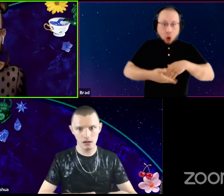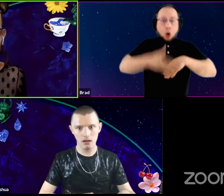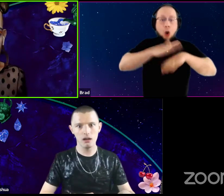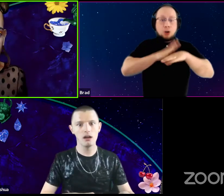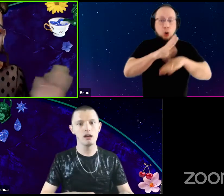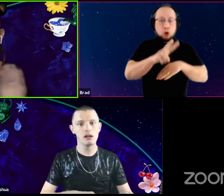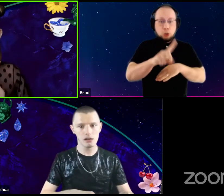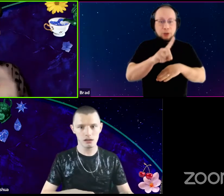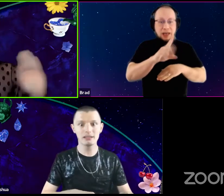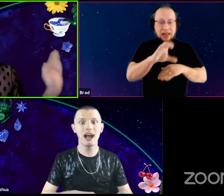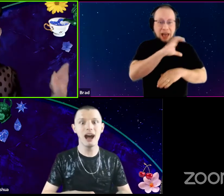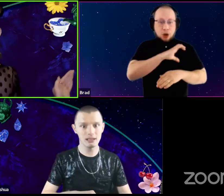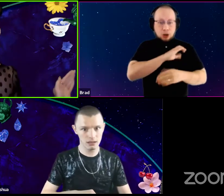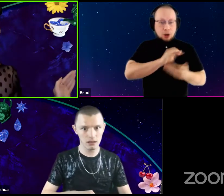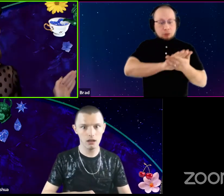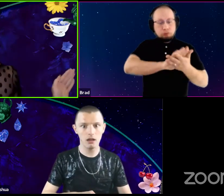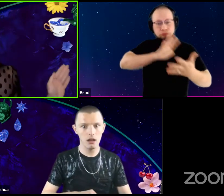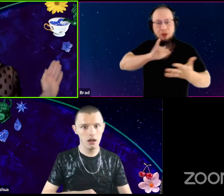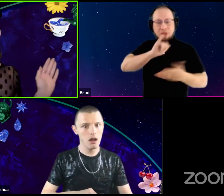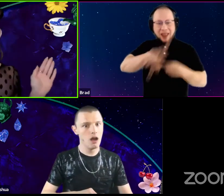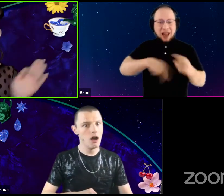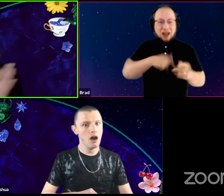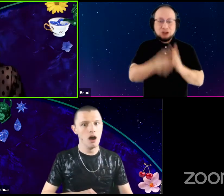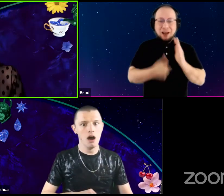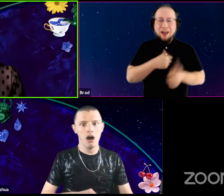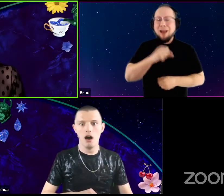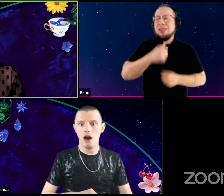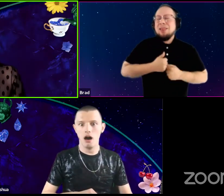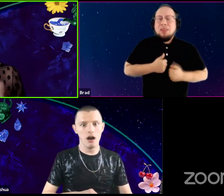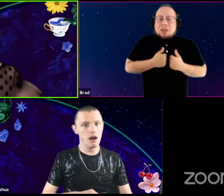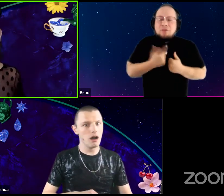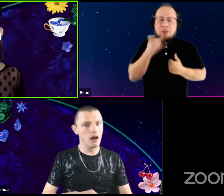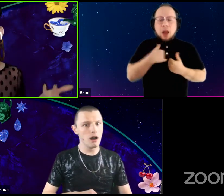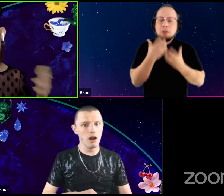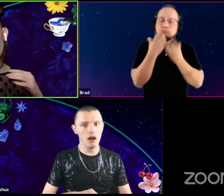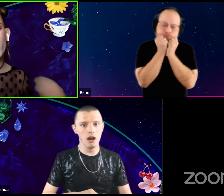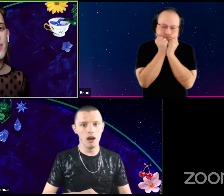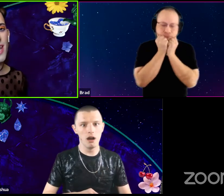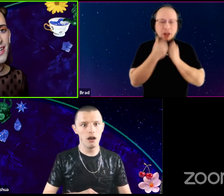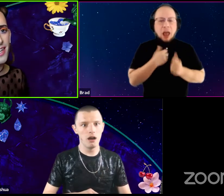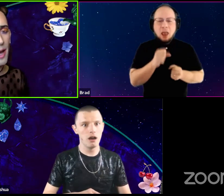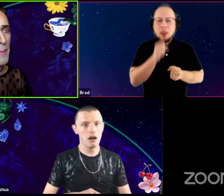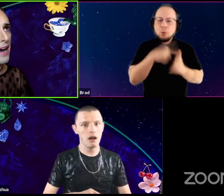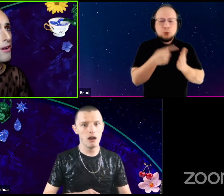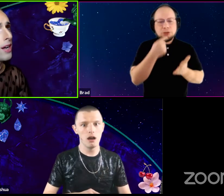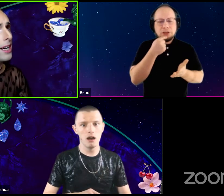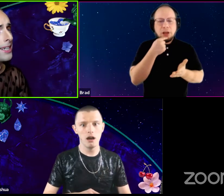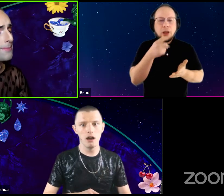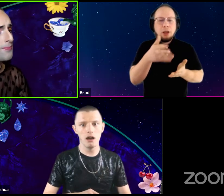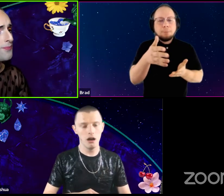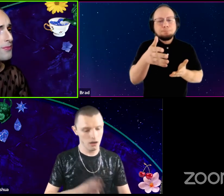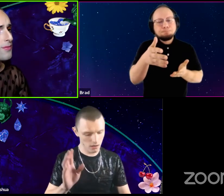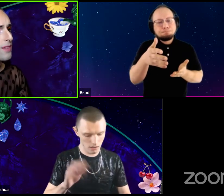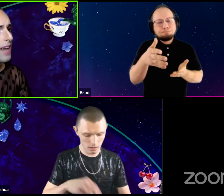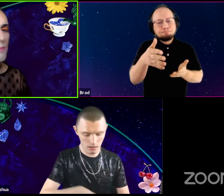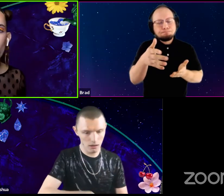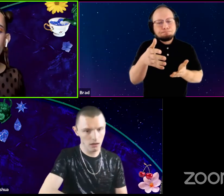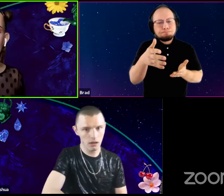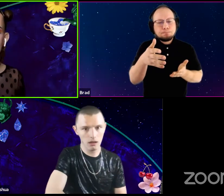that's the kind of shit that I live for. I love what you were saying about, um, I'm realizing now